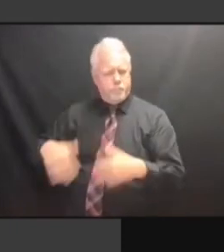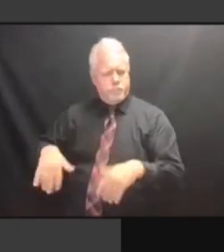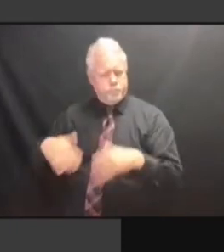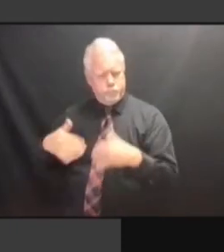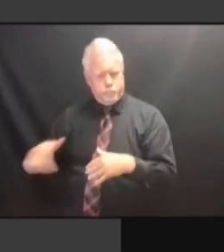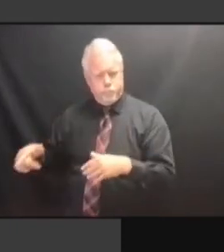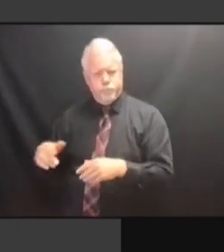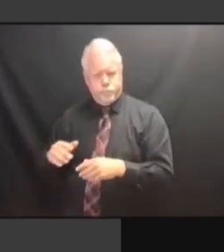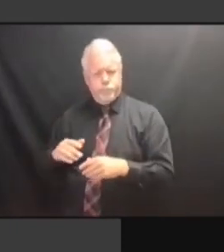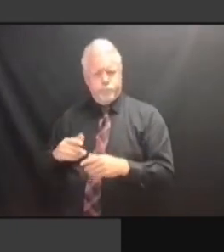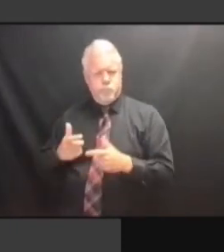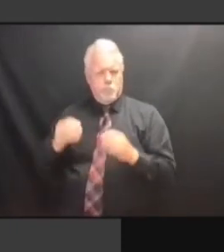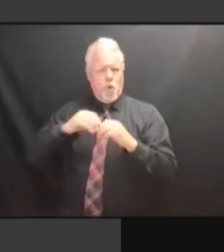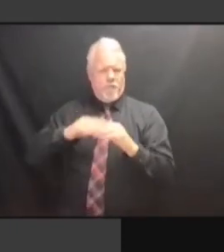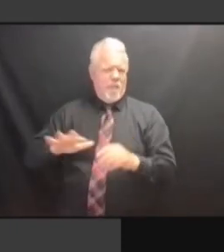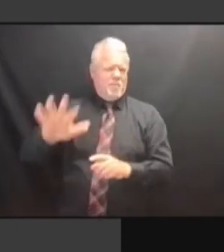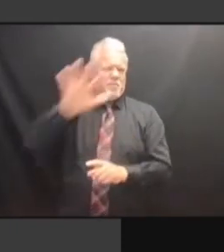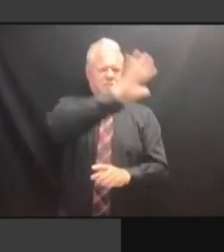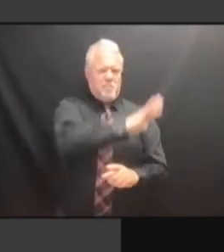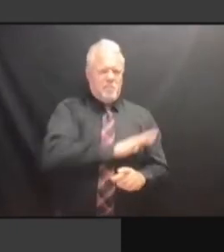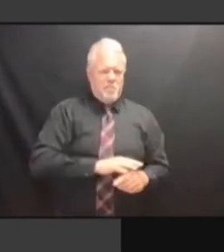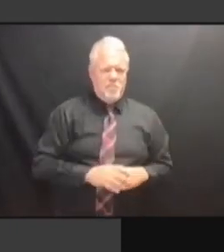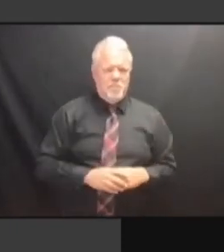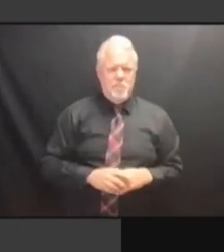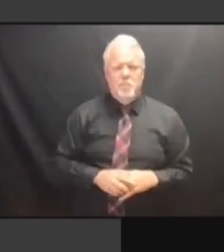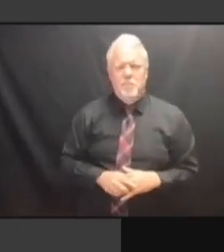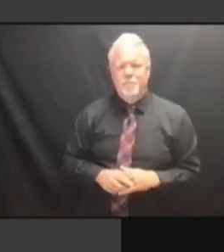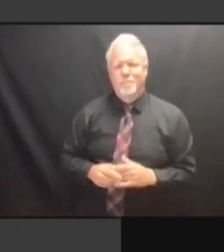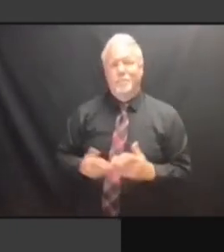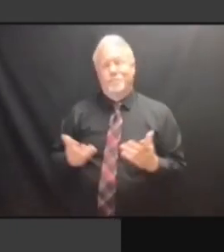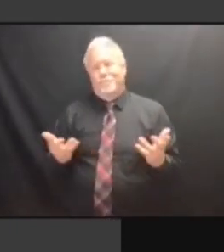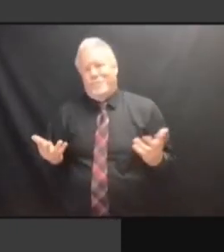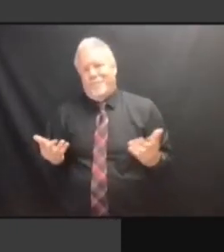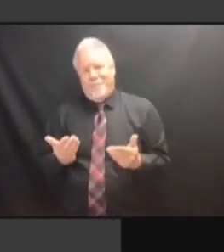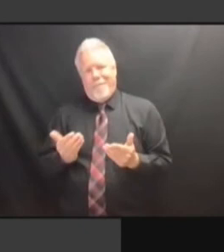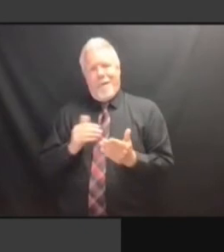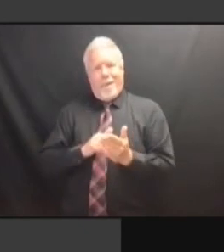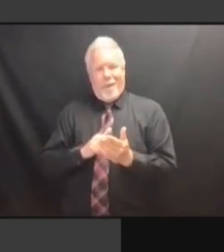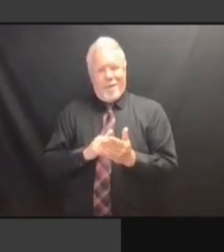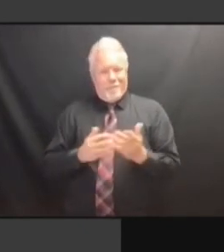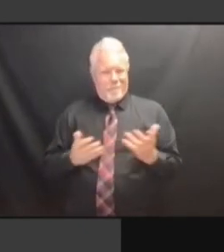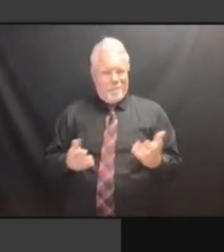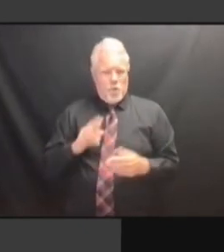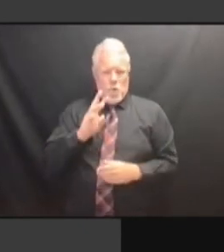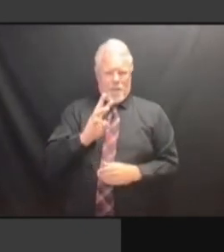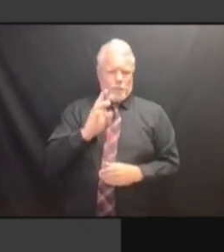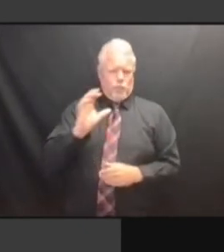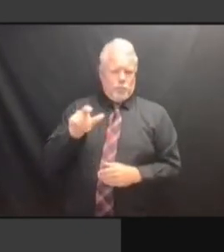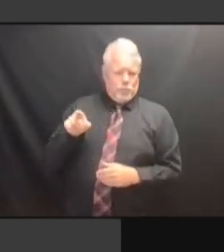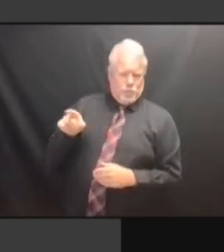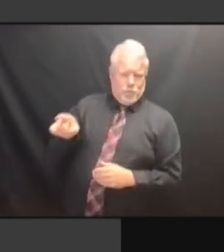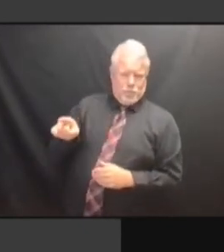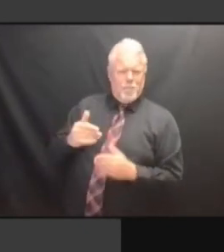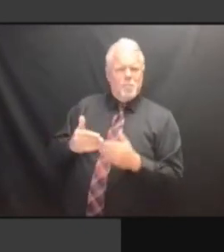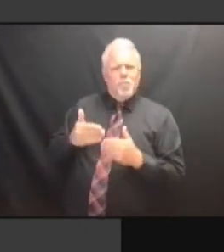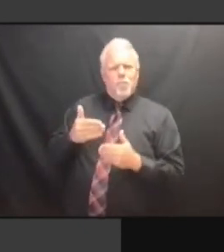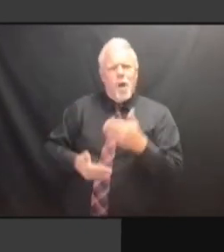ABOUT THE WESTCHESTER PROCEDURE THAT ABOUT THE WESTCHESTER PROCEDURE THAT NEED ABOUT THE WESTCHESTER PROCEDURE THAT LEADS ABOUT THE WESTCHESTER PROCEDURE THAT LEADS TO ABOUT THE WESTCHESTER PROCEDURE THAT LEADS TO SIGNIFICANTLY ABOUT THE WESTCHESTER PROCEDURE THAT LEADS TO SIGNIFICANTLY MORE THAT LEADS TO SIGNIFICANTLY MORE THAT LEADS TO SIGNIFICANTLY MORE UNDERVOTES THAT LEADS TO SIGNIFICANTLY MORE UNDERVOTES THAN THAT LEADS TO SIGNIFICANTLY MORE UNDERVOTES THAN OTHER THAT LEADS TO SIGNIFICANTLY MORE UNDERVOTES THAN OTHER COUNTIES. UNDERVOTES THAN OTHER COUNTIES. UNDERVOTES THAN OTHER COUNTIES. AND UNDERVOTES THAN OTHER COUNTIES. AND I'LL UNDERVOTES THAN OTHER COUNTIES. AND I'LL SAY UNDERVOTES THAN OTHER COUNTIES. AND I'LL SAY THAT